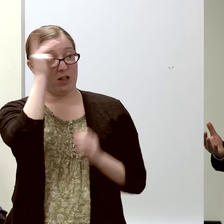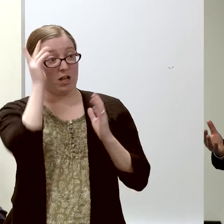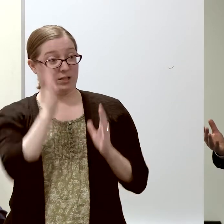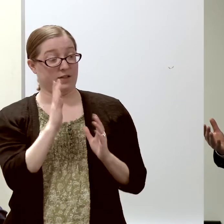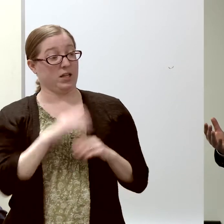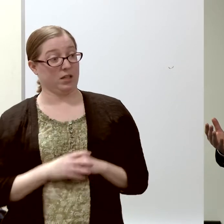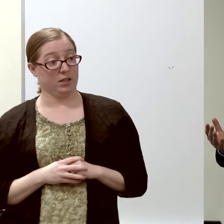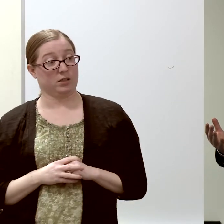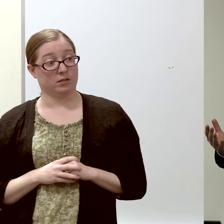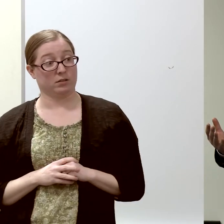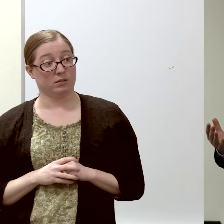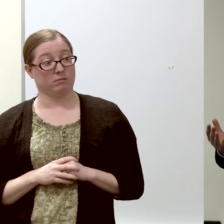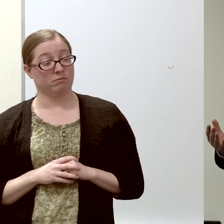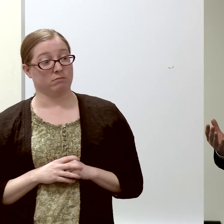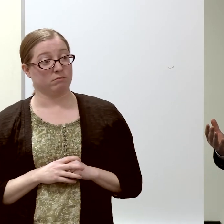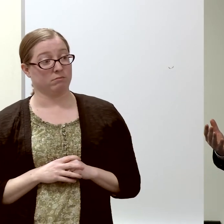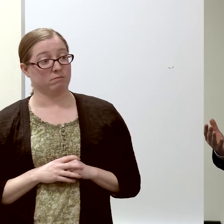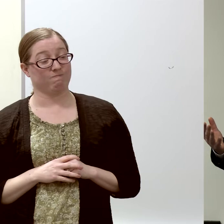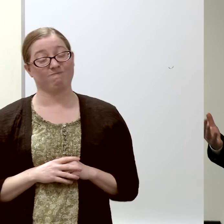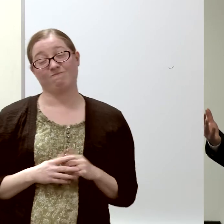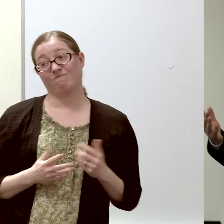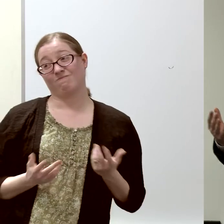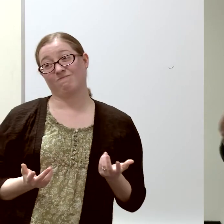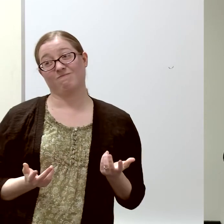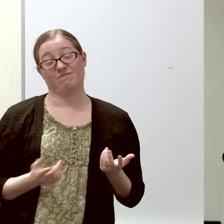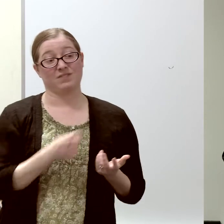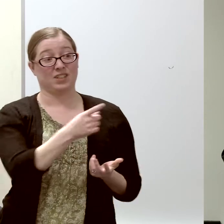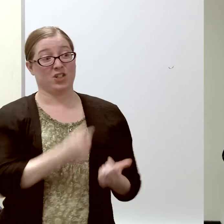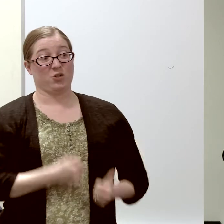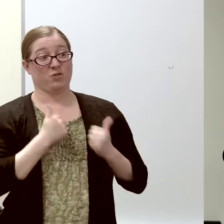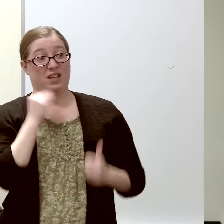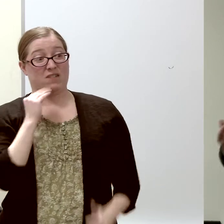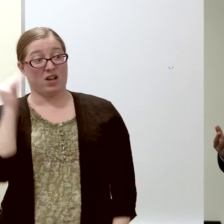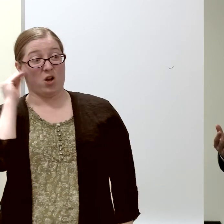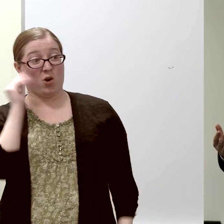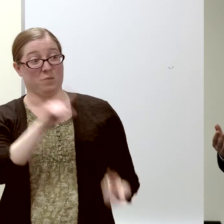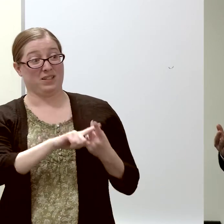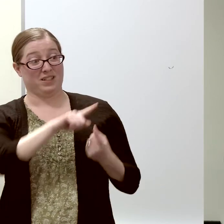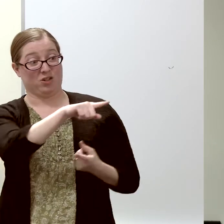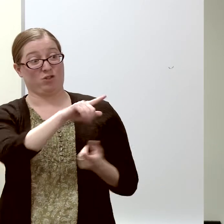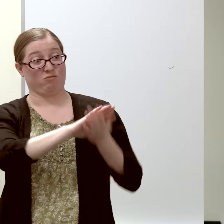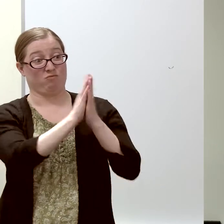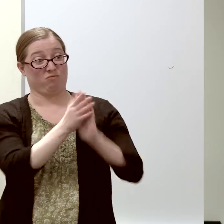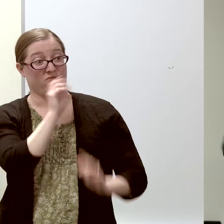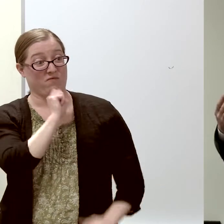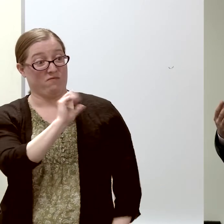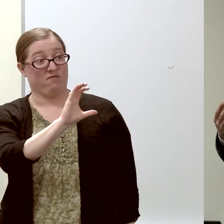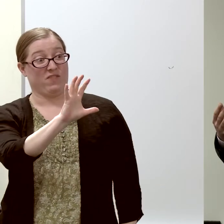[Chuckles] "I'm not having you live at home until you're 50 years old,"